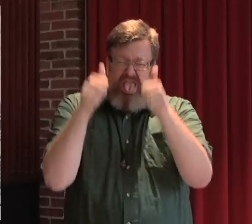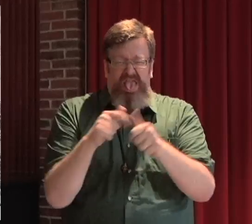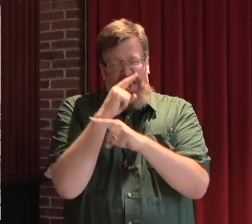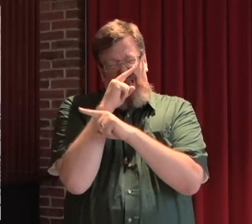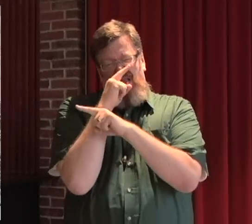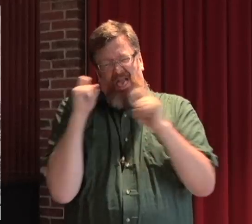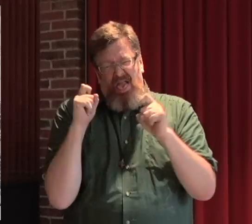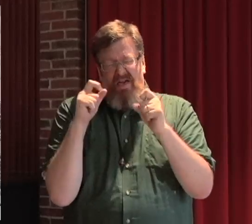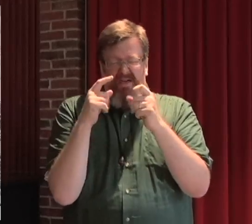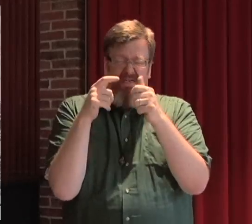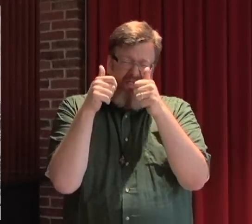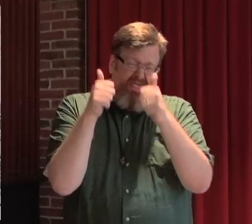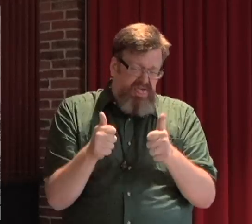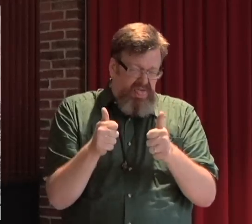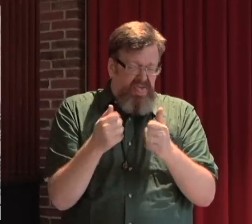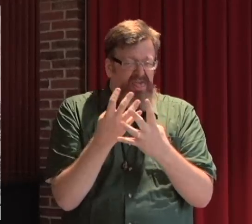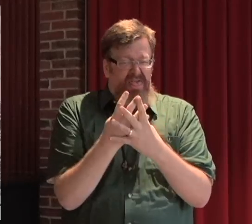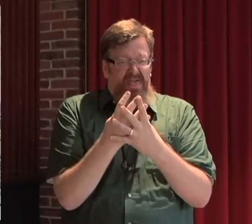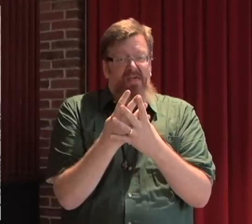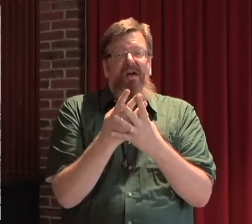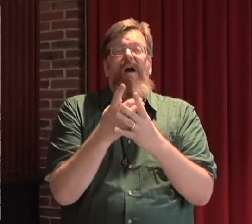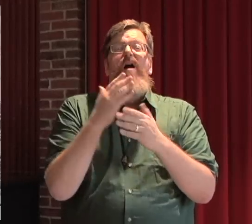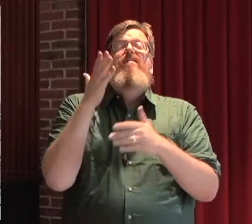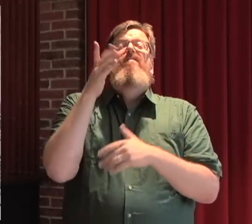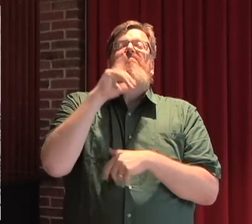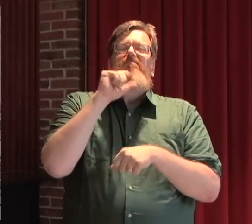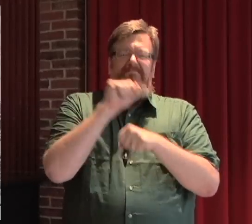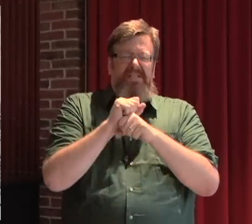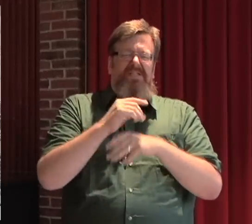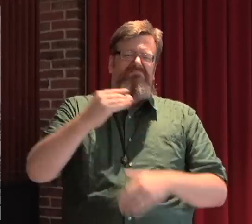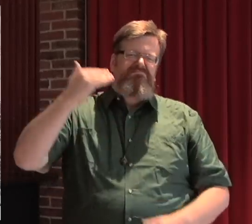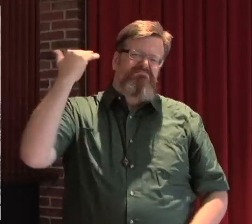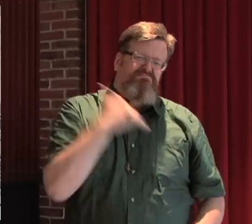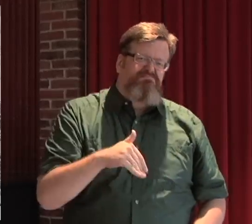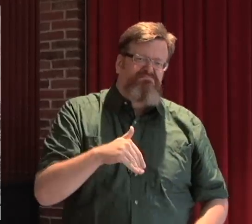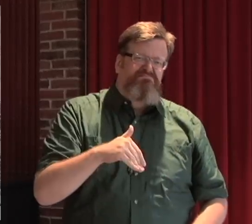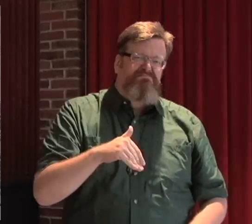She was jailed, she became quite disparaged and sadly she was beheaded.